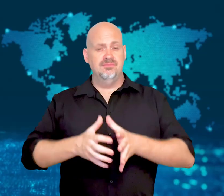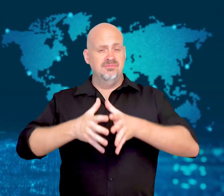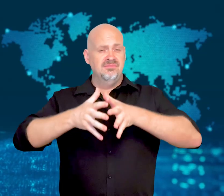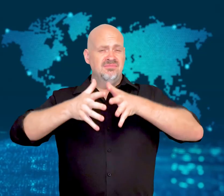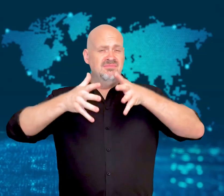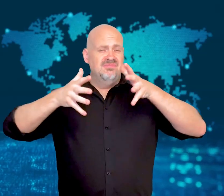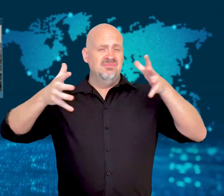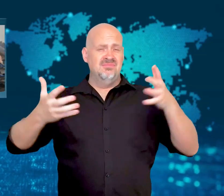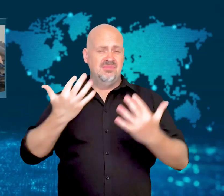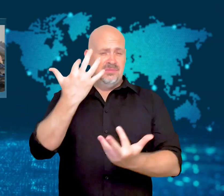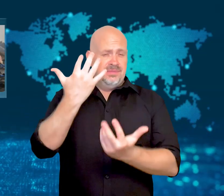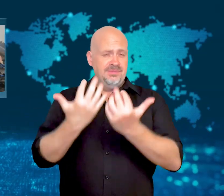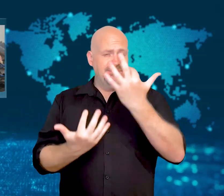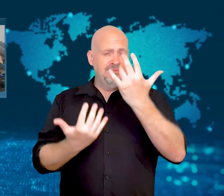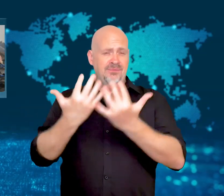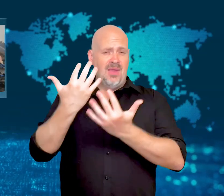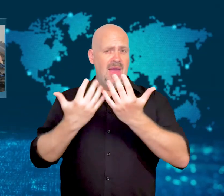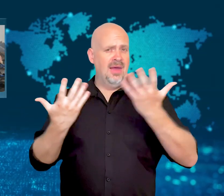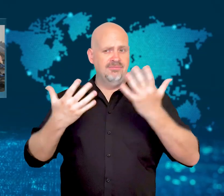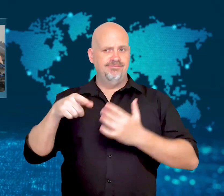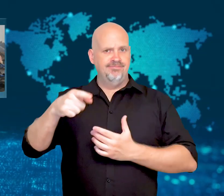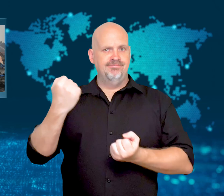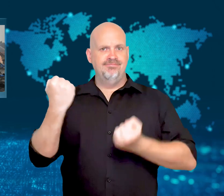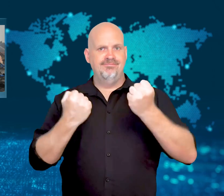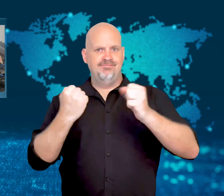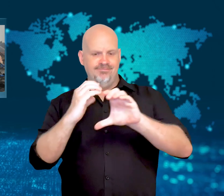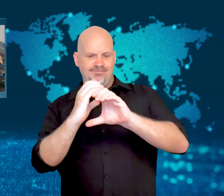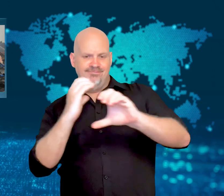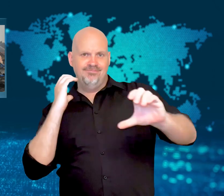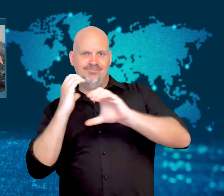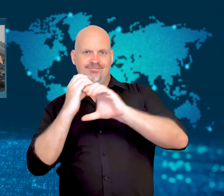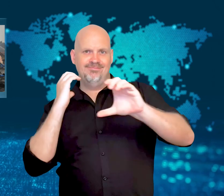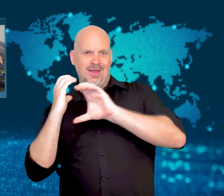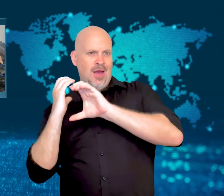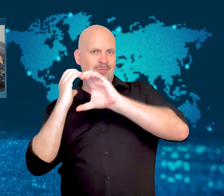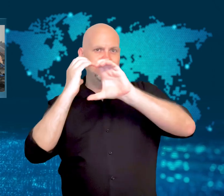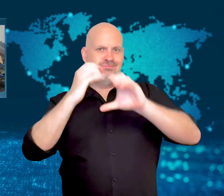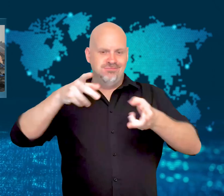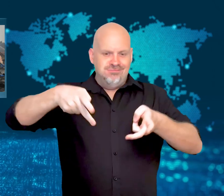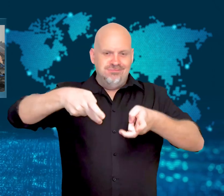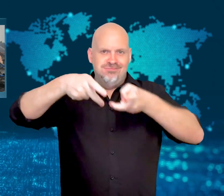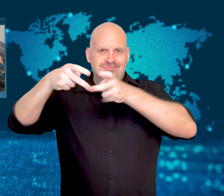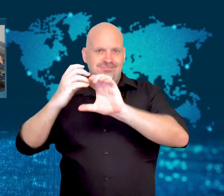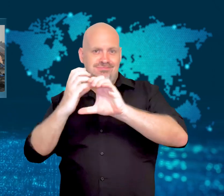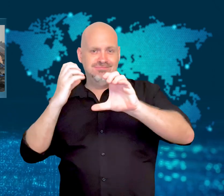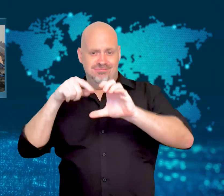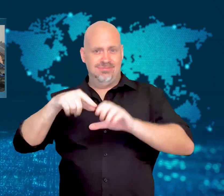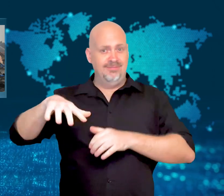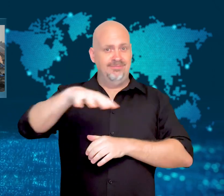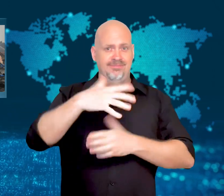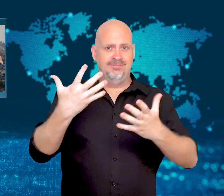[GAVIN]: Huge fires in a container depot in Bangladesh have